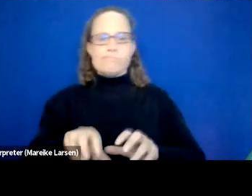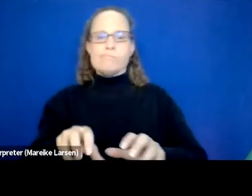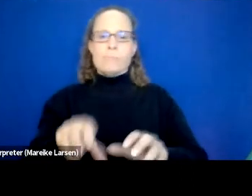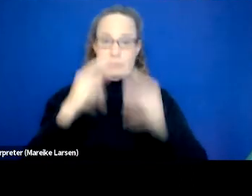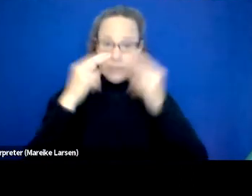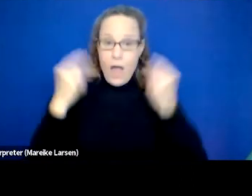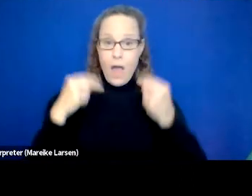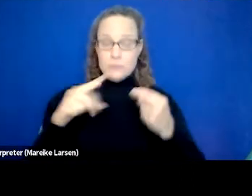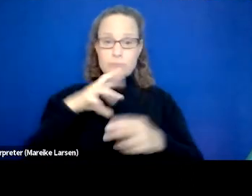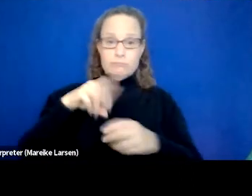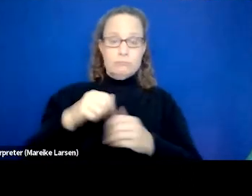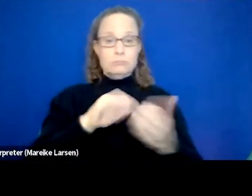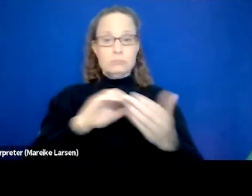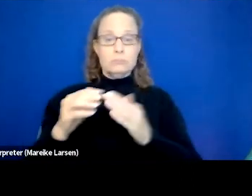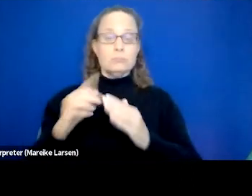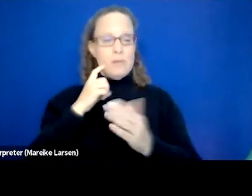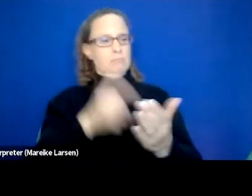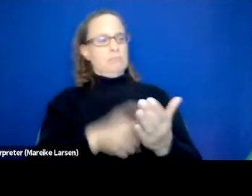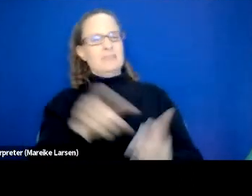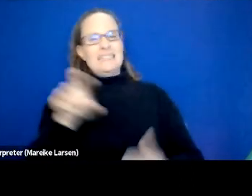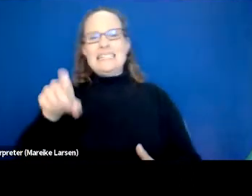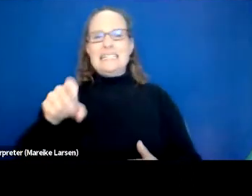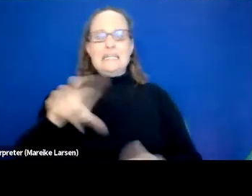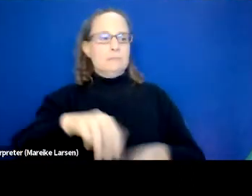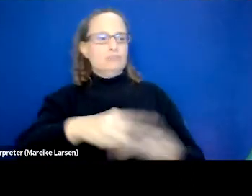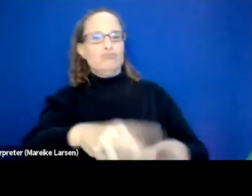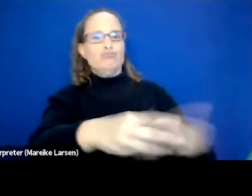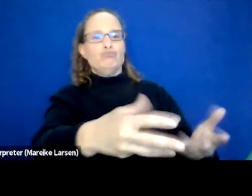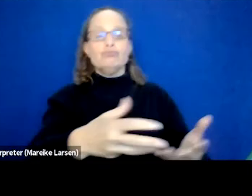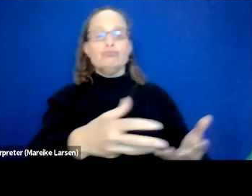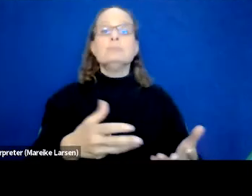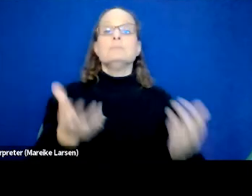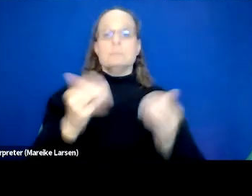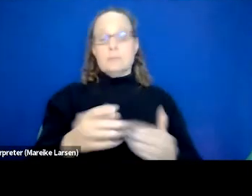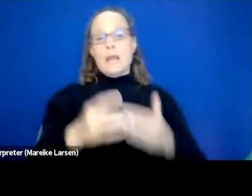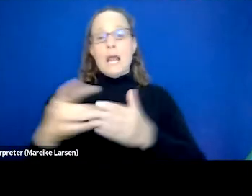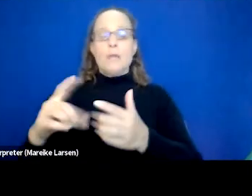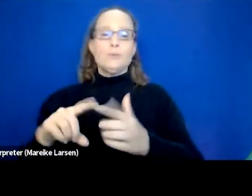who were part of the community and identified the need. And what came of that was our initial Bread and Roses,